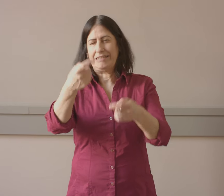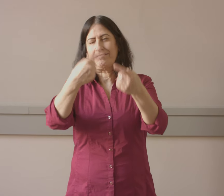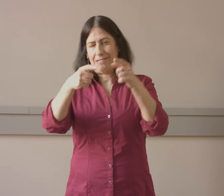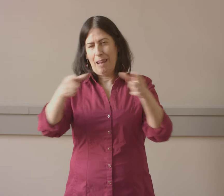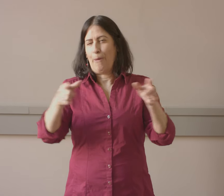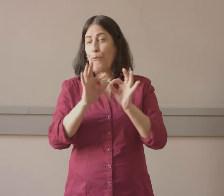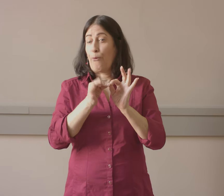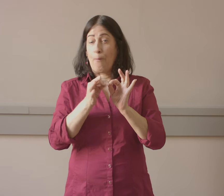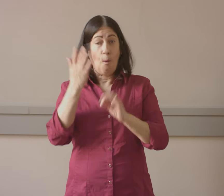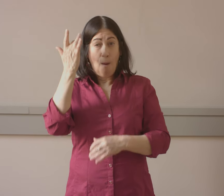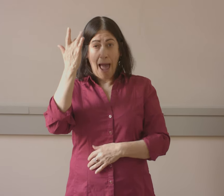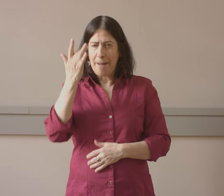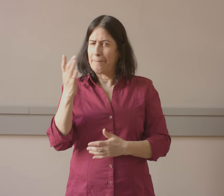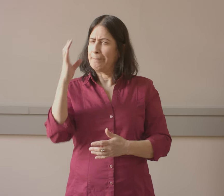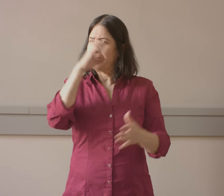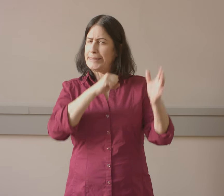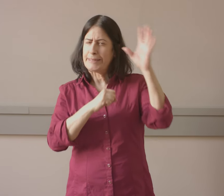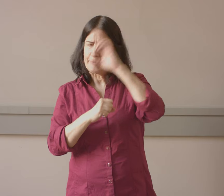still need access to language through an interpreter,